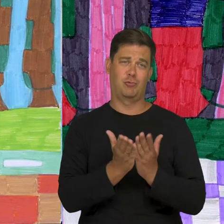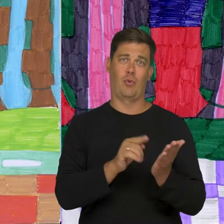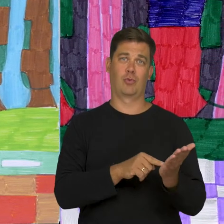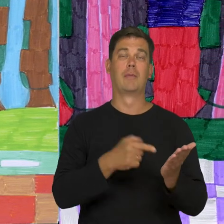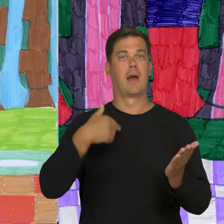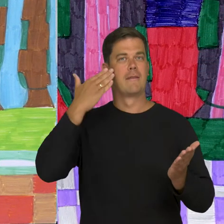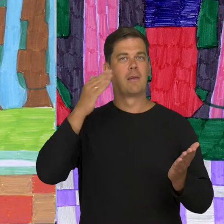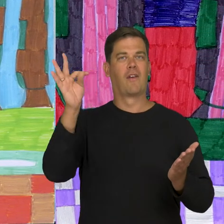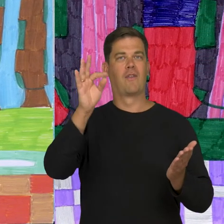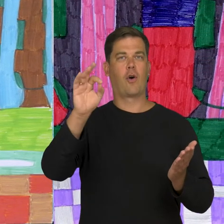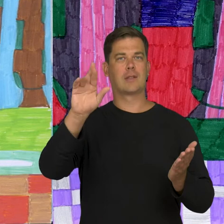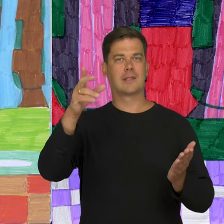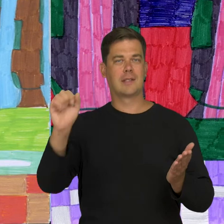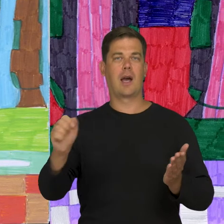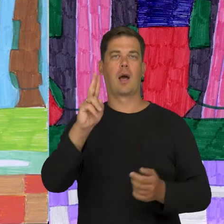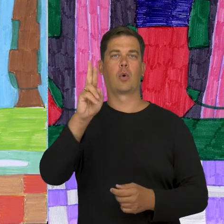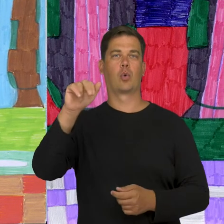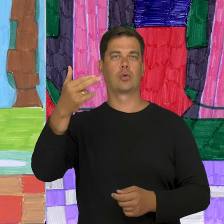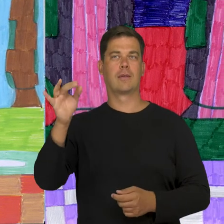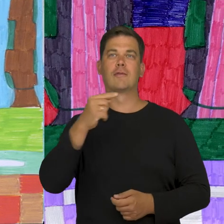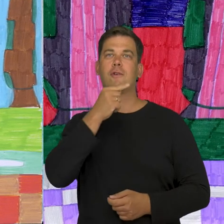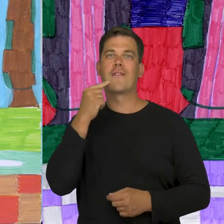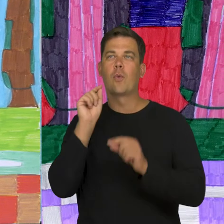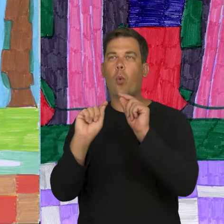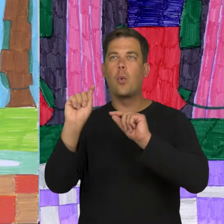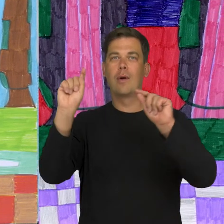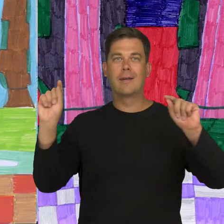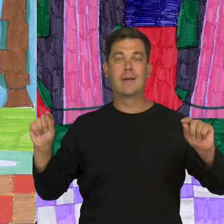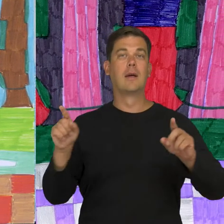We know forsythia and buckthorn with black fruit, recognized outside,